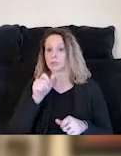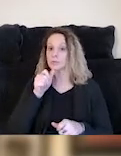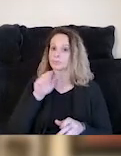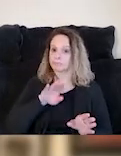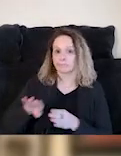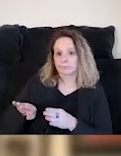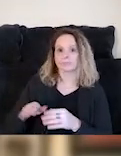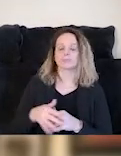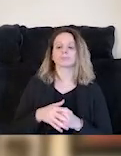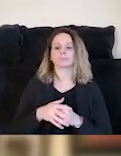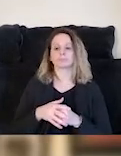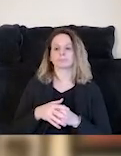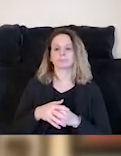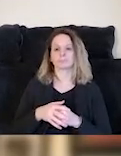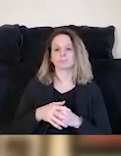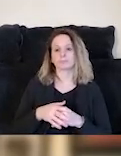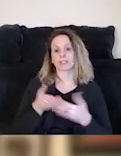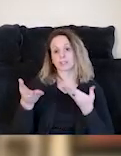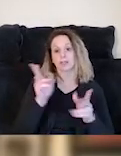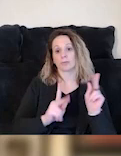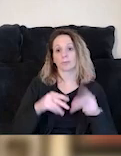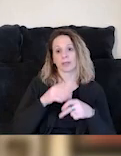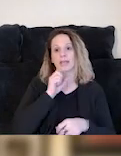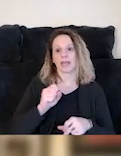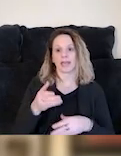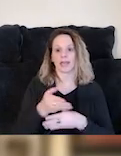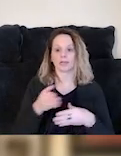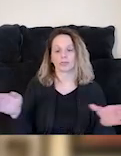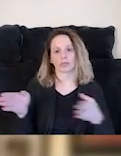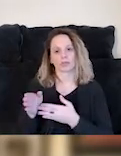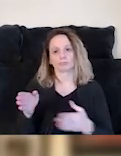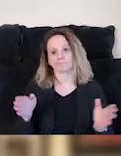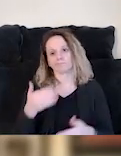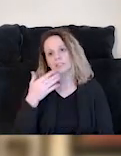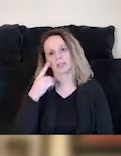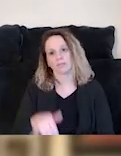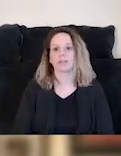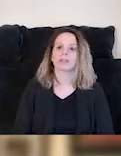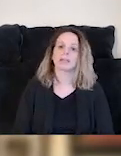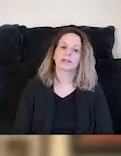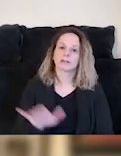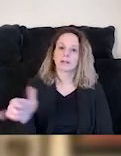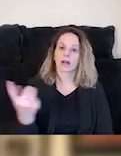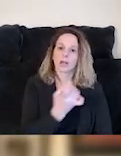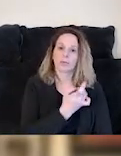And so, that also serves people in that age range. Thank you for that response. Any other questions before we move on